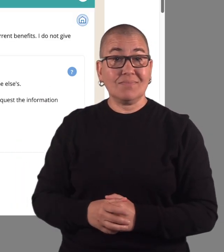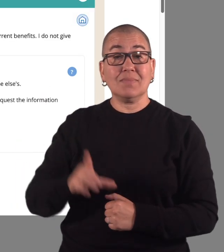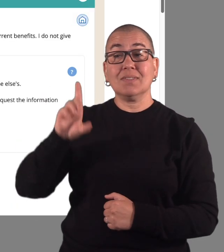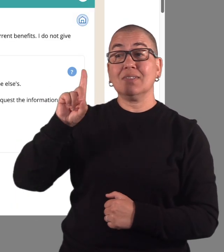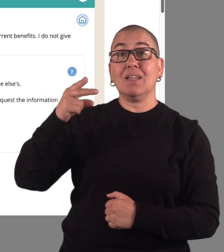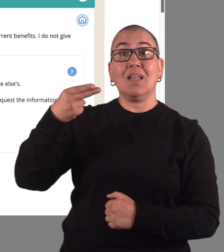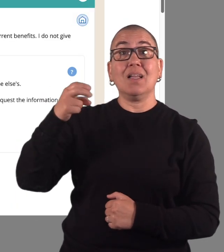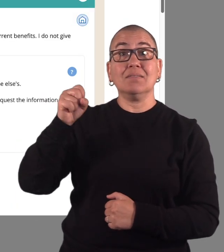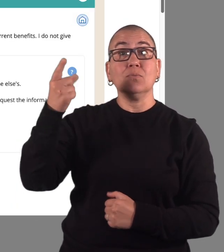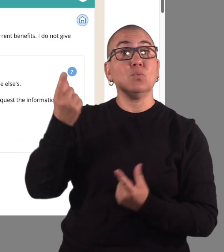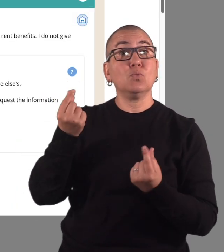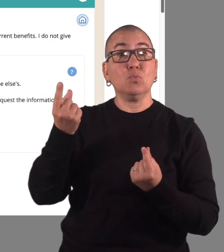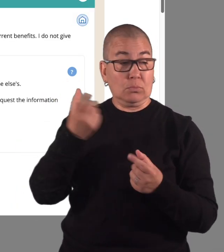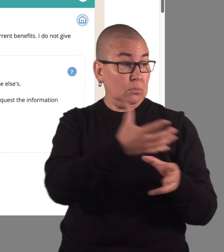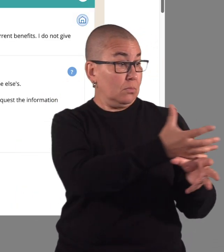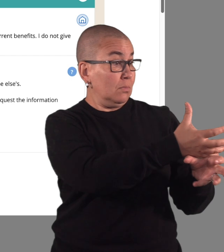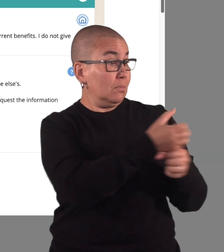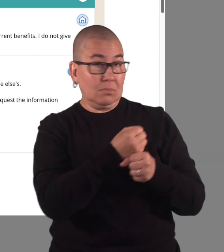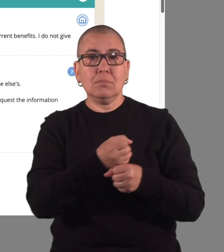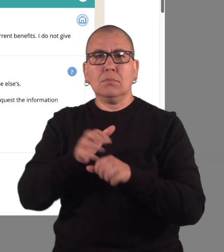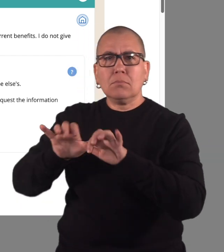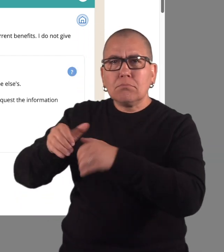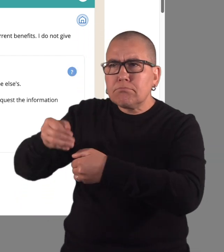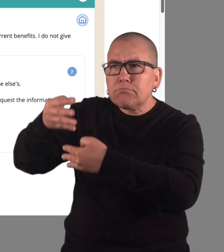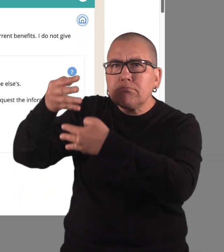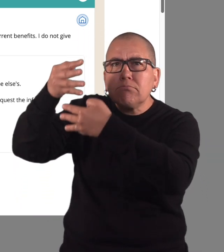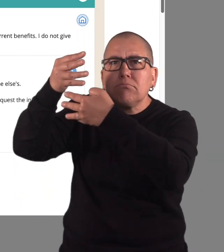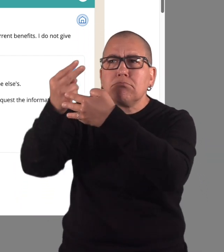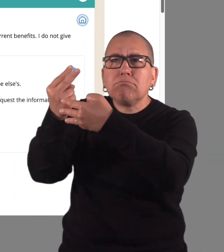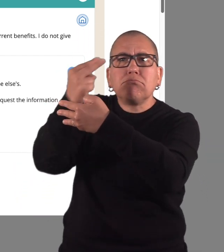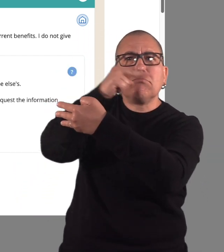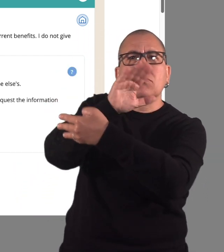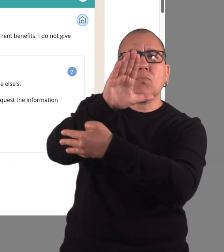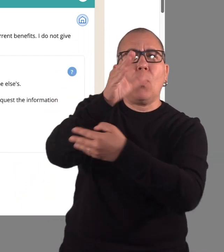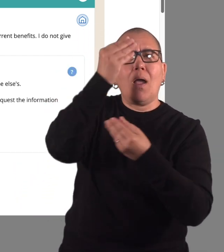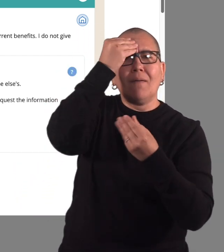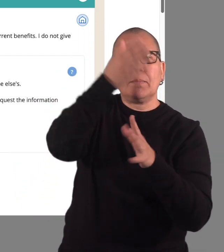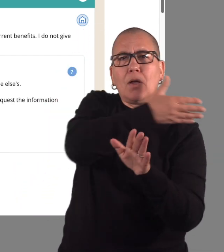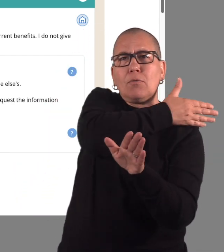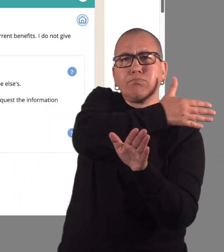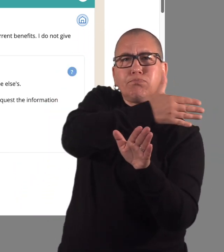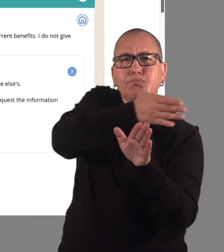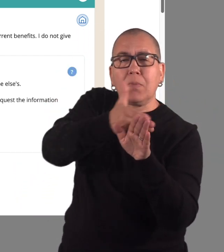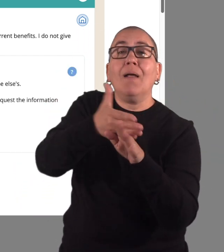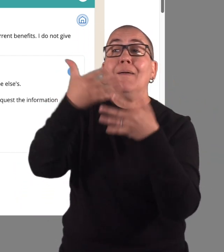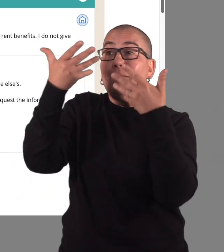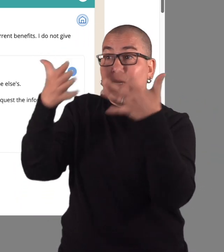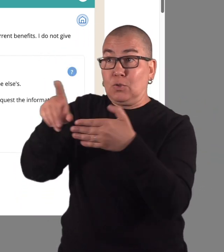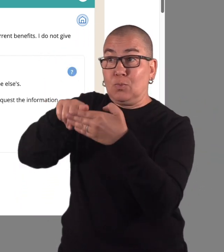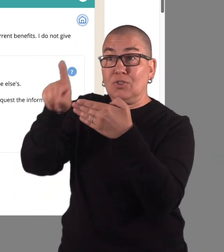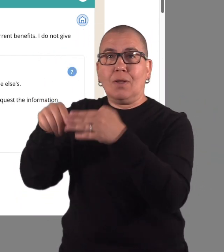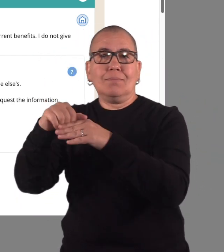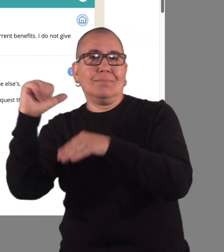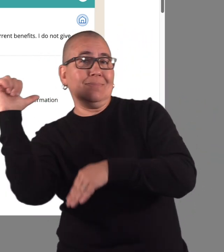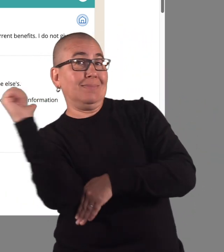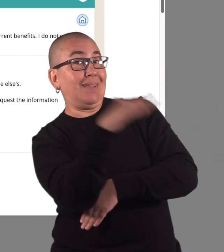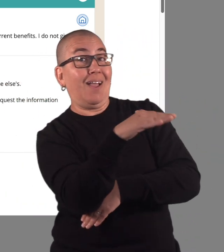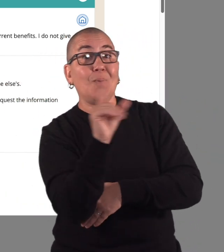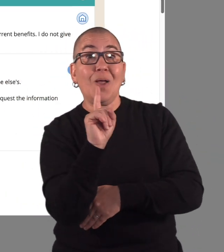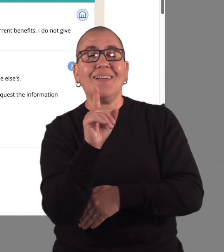DHS looks up your records and sends the results back